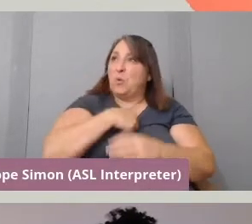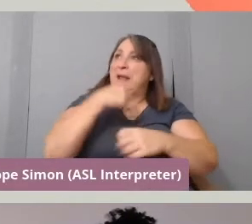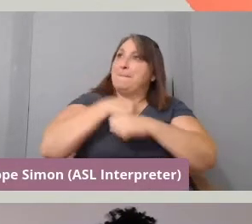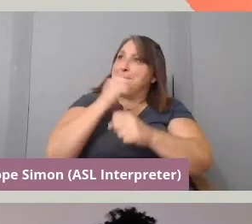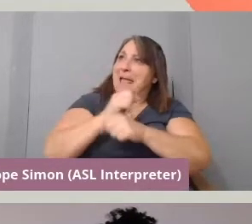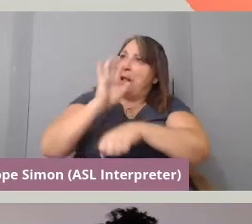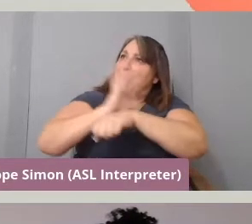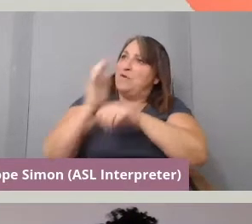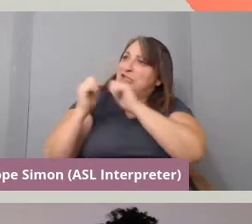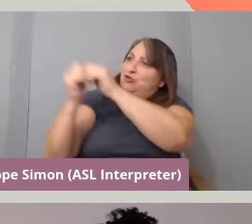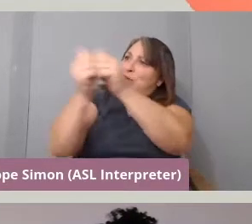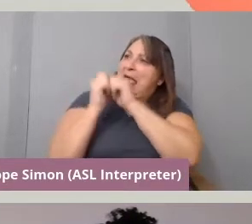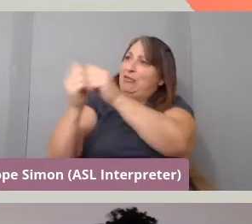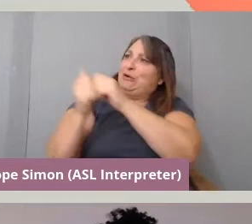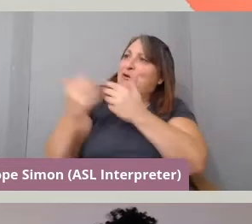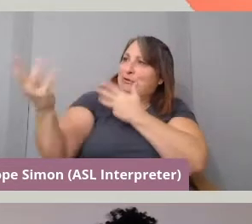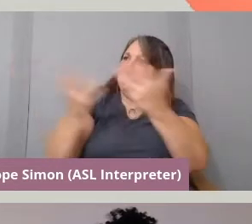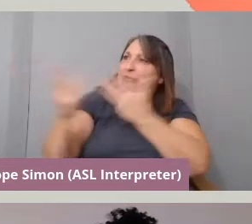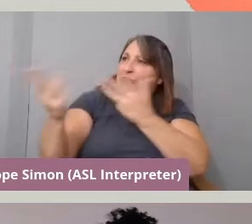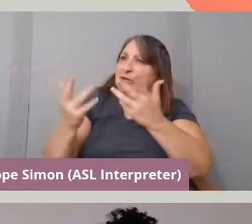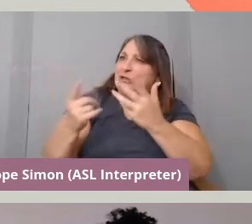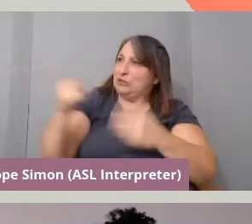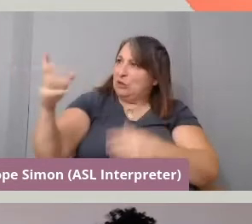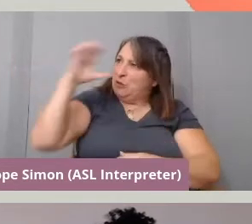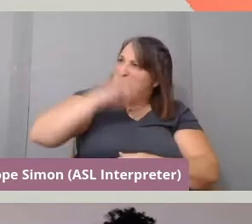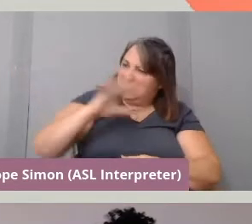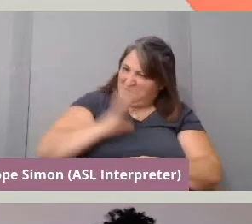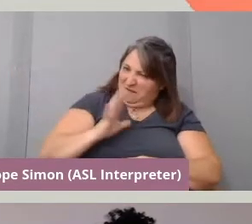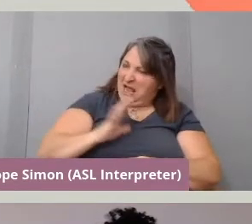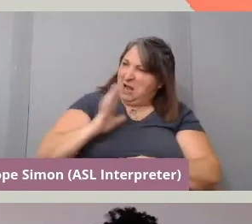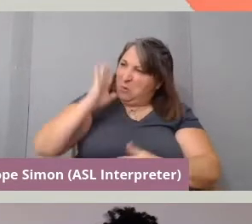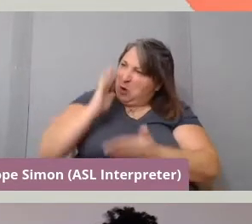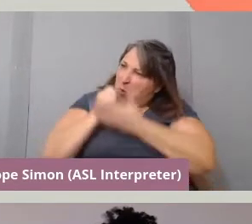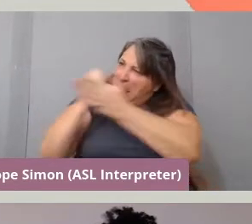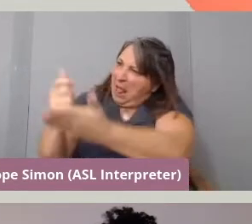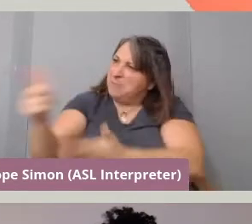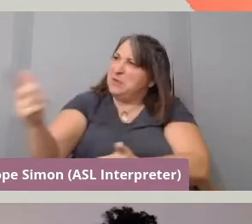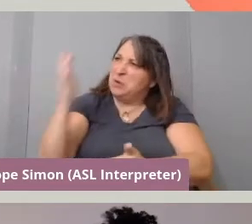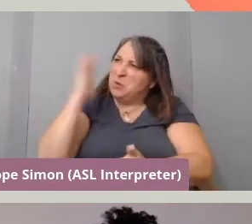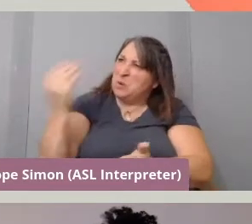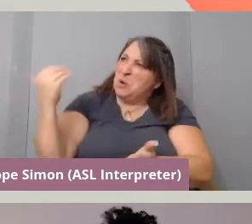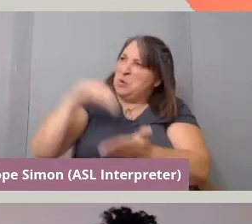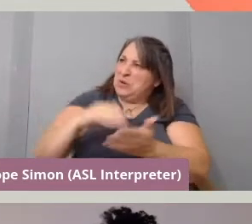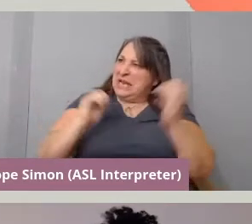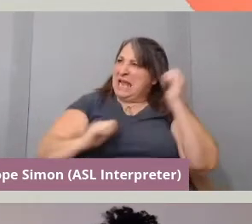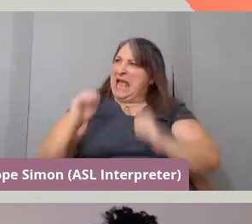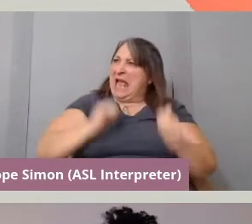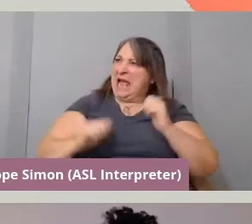So we gonna help you, you missed this one? We gonna reenact it. And I, that's really my with a scene